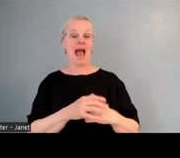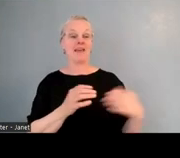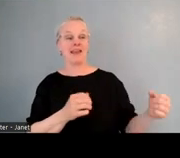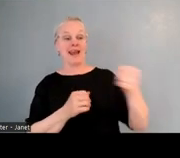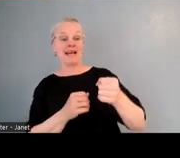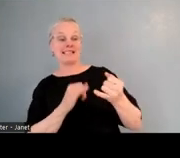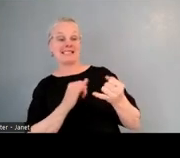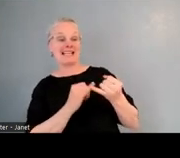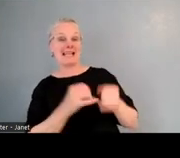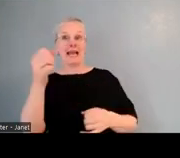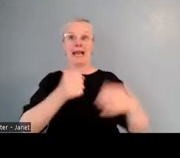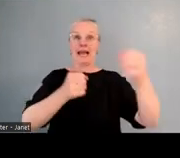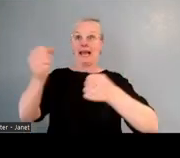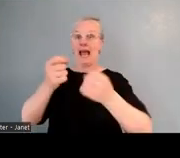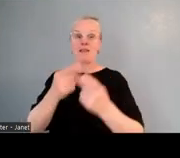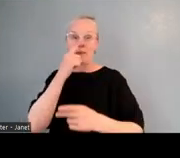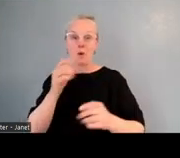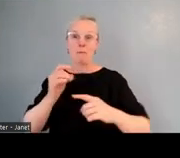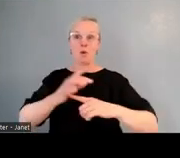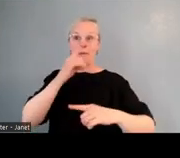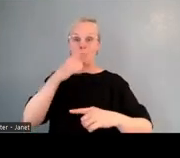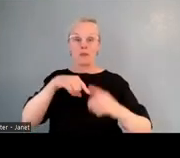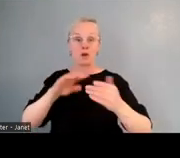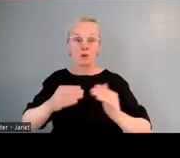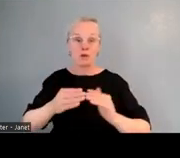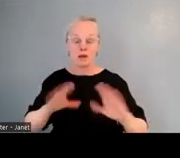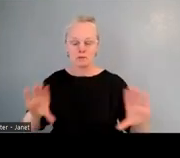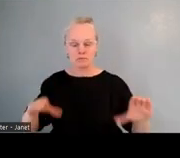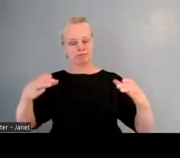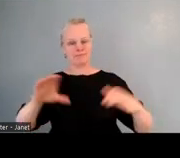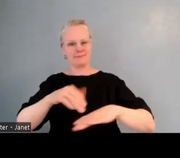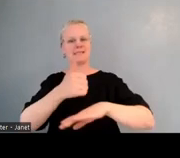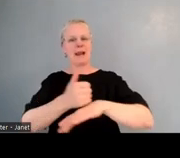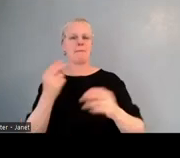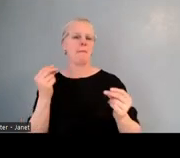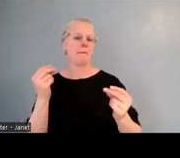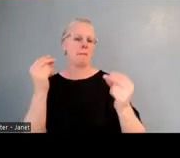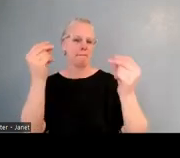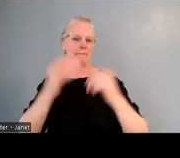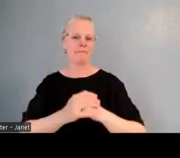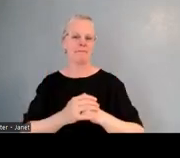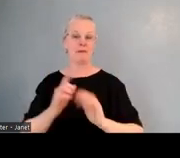it made it a lot easier to establish something in a pretty quick rate. But Jane was definitely fundamental in the early days